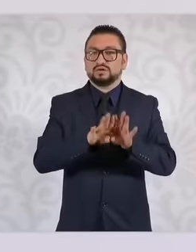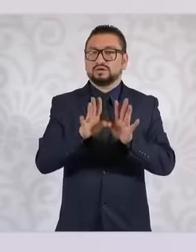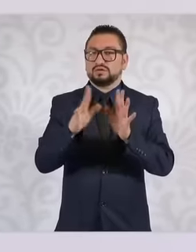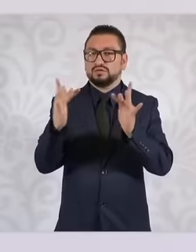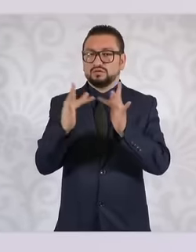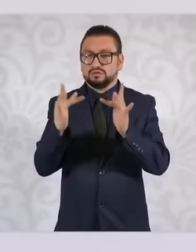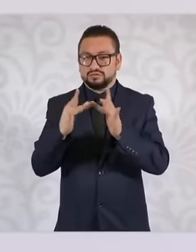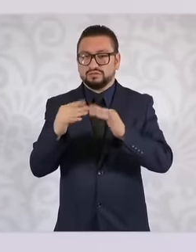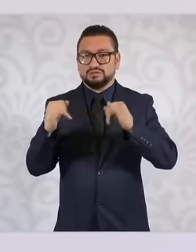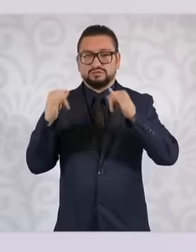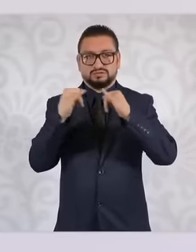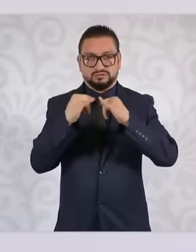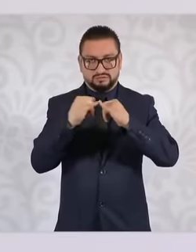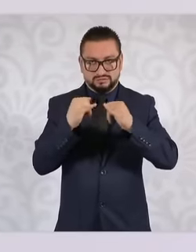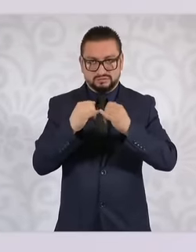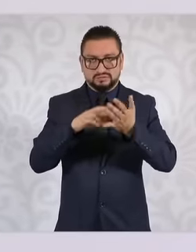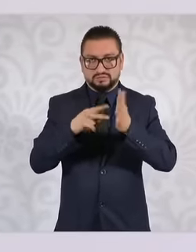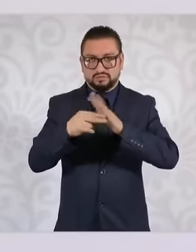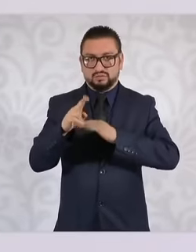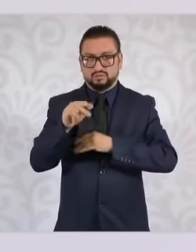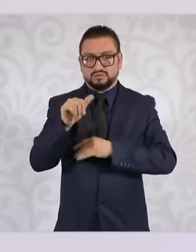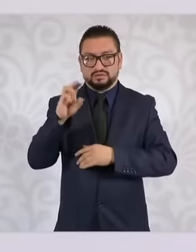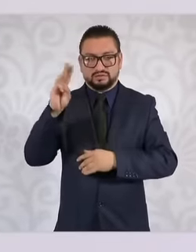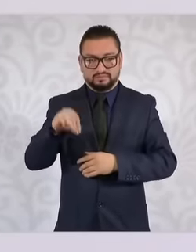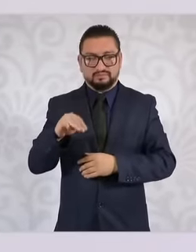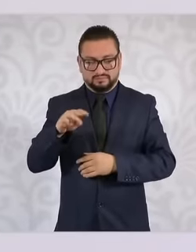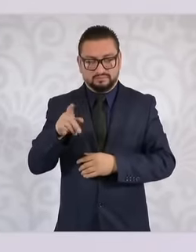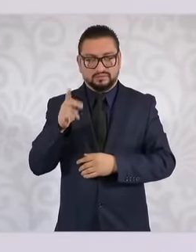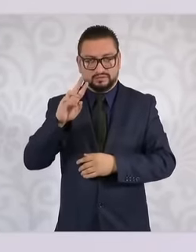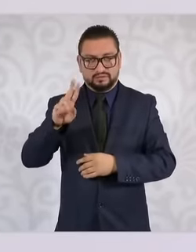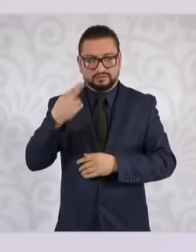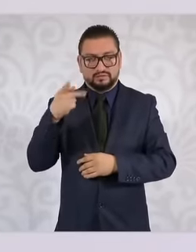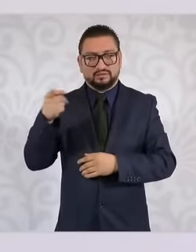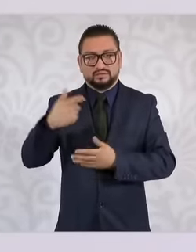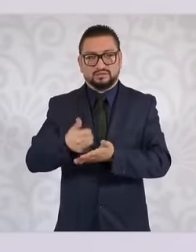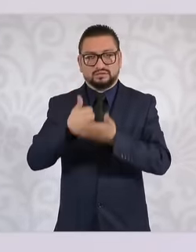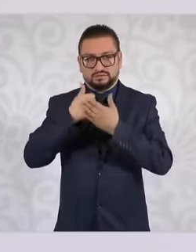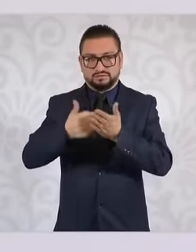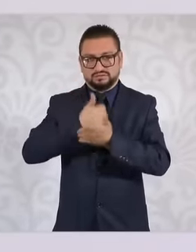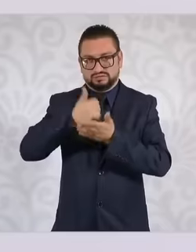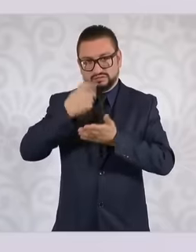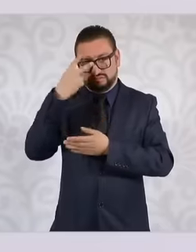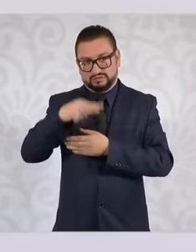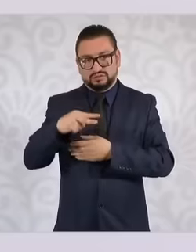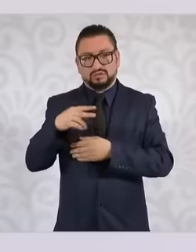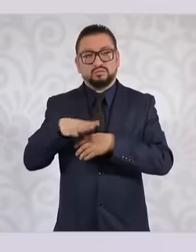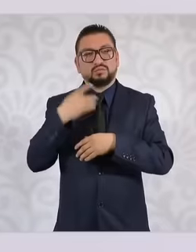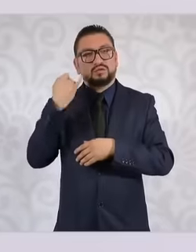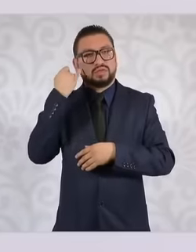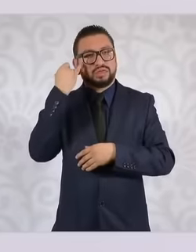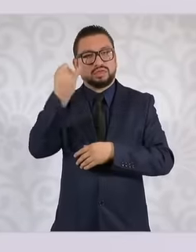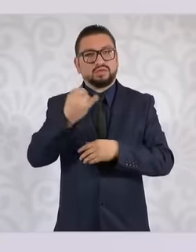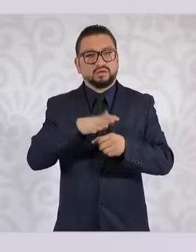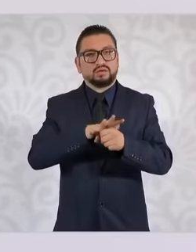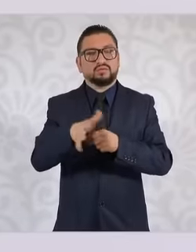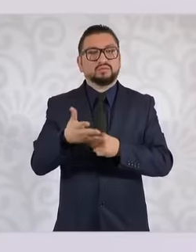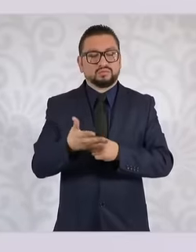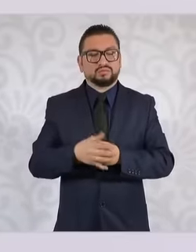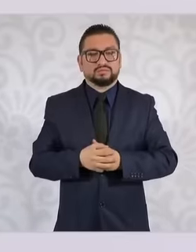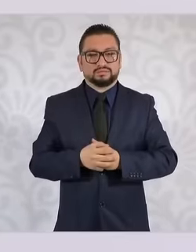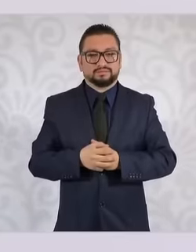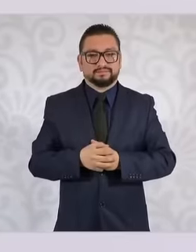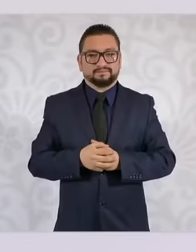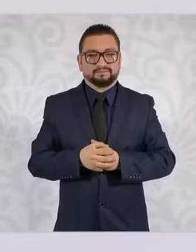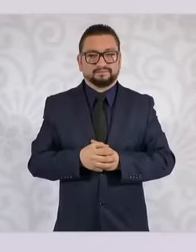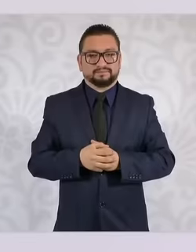UNAM engineering institute that helped us in the city. The idea is to make the